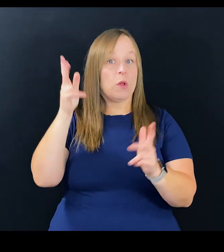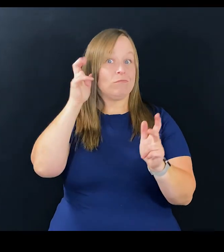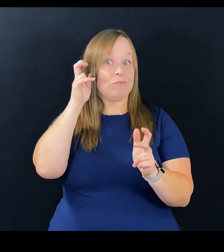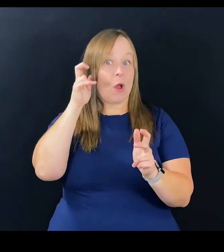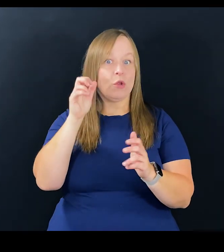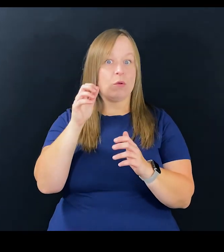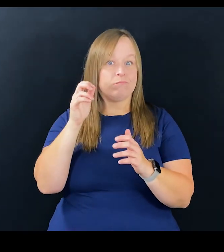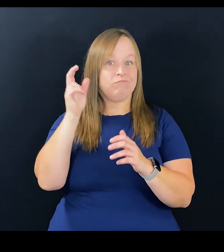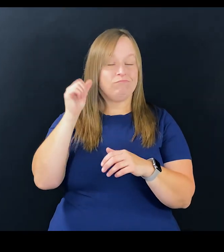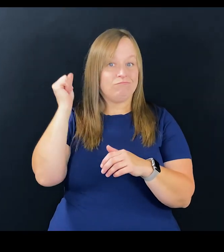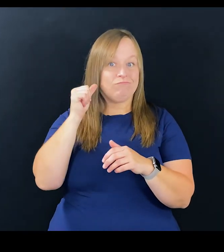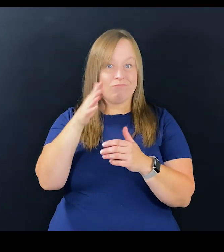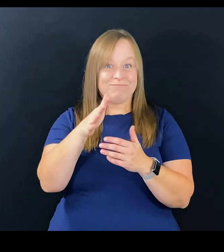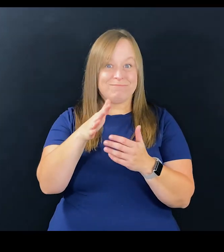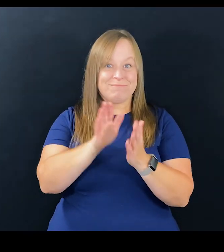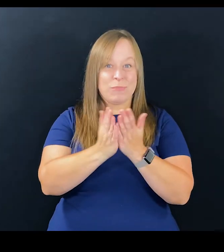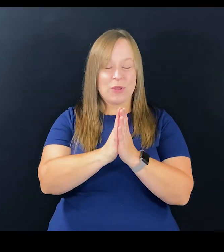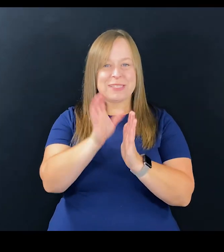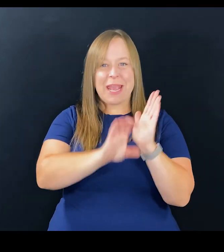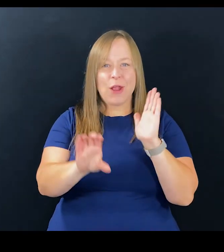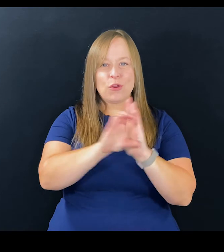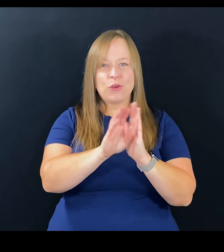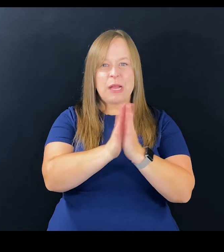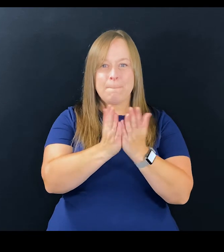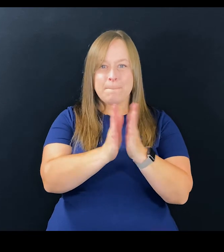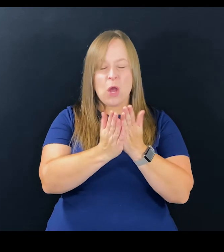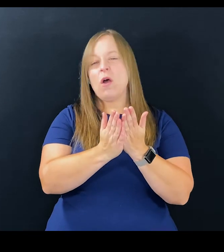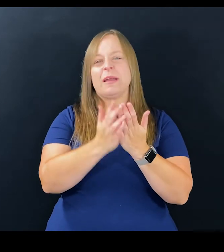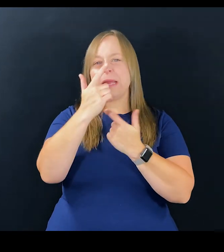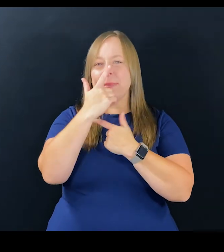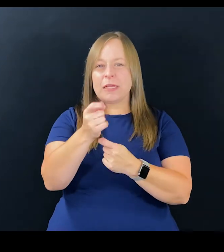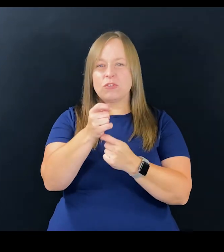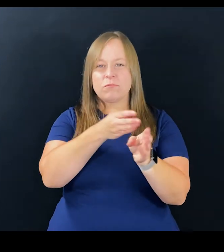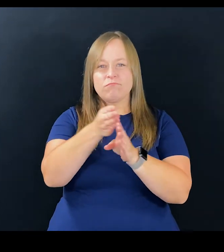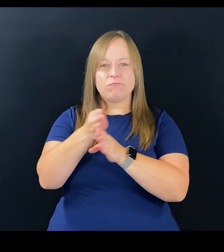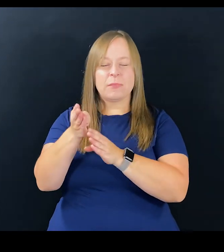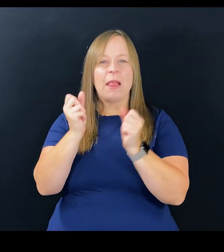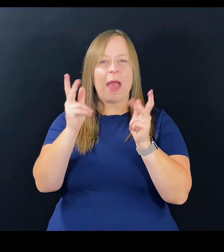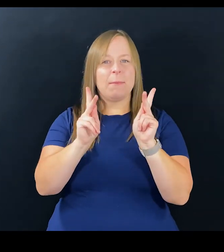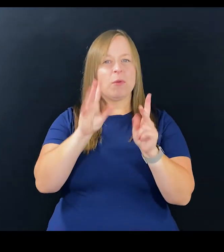to Audible, audio books. And I've noticed the characters in the books that I'm interested in